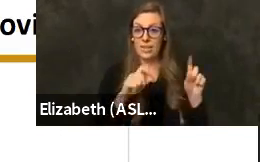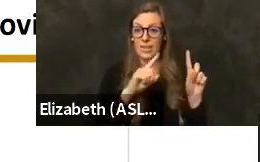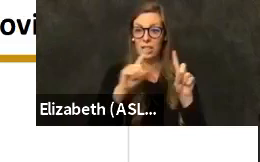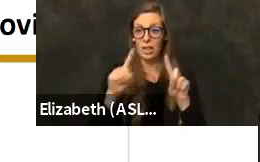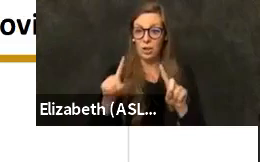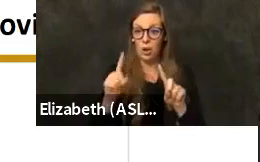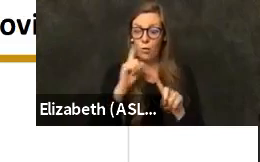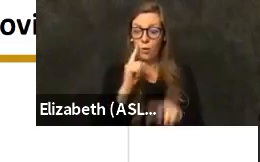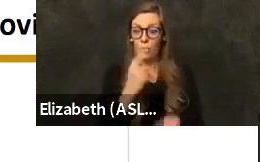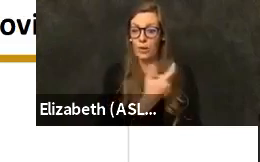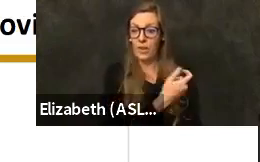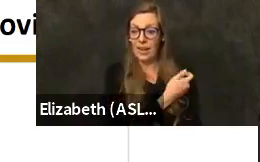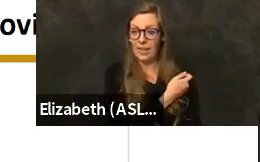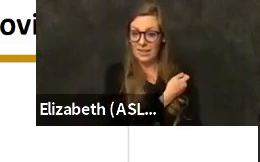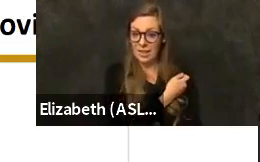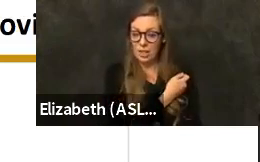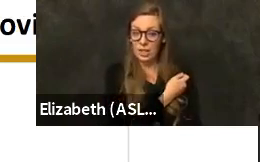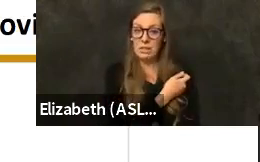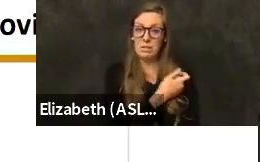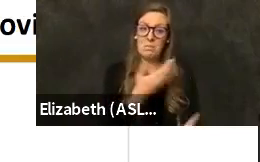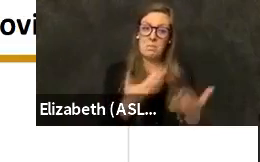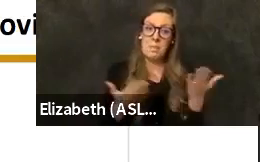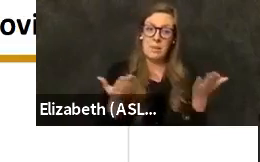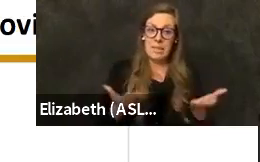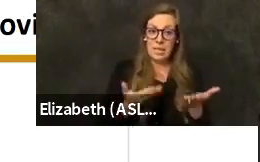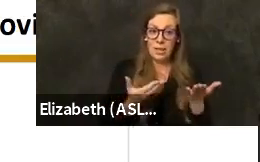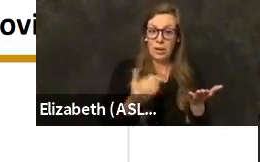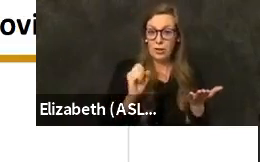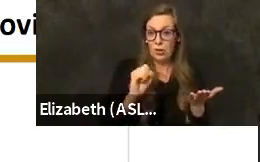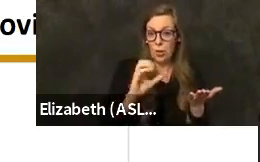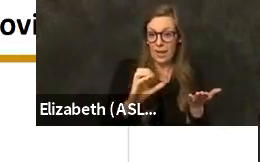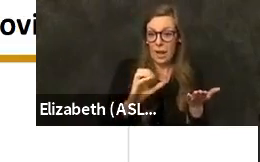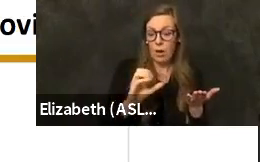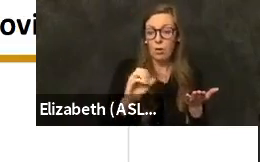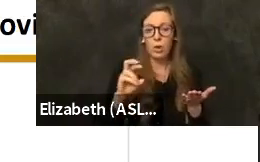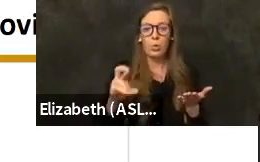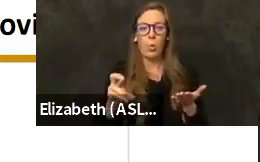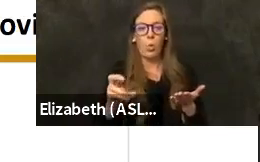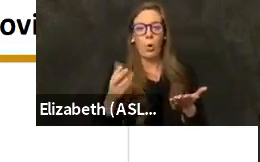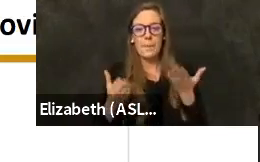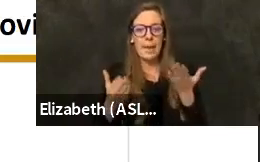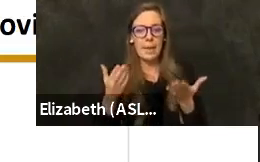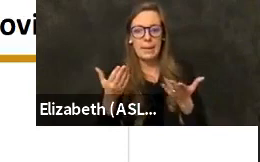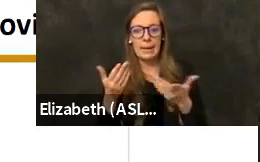whether that's here inside Sonoma County or maybe they were employed at a health